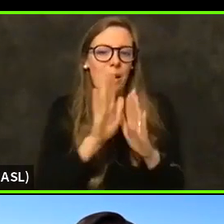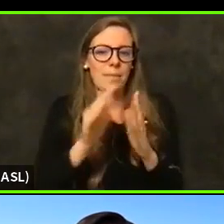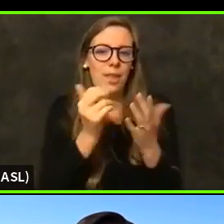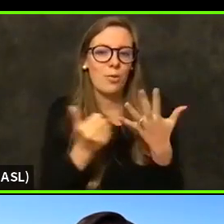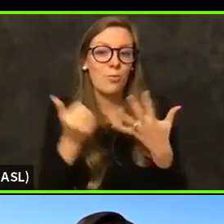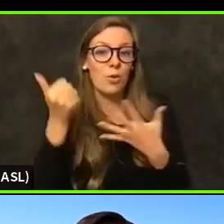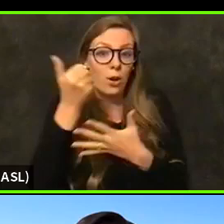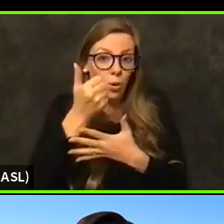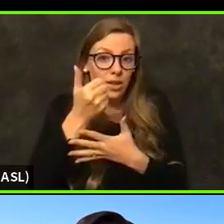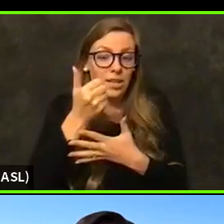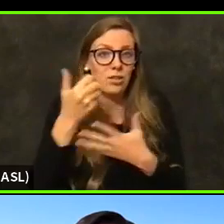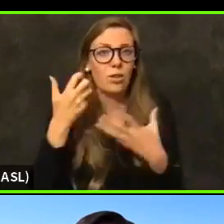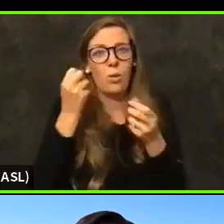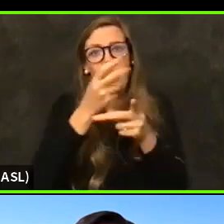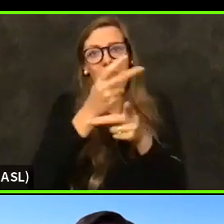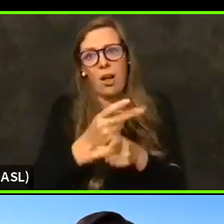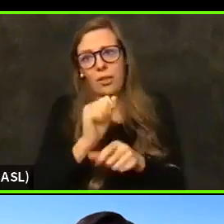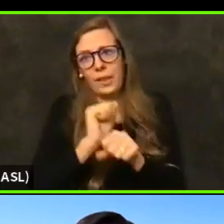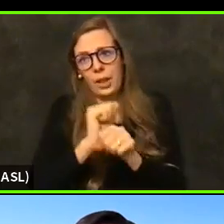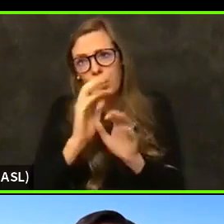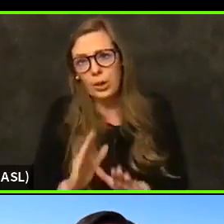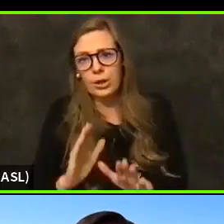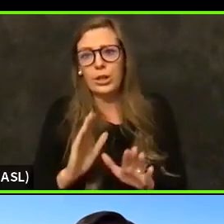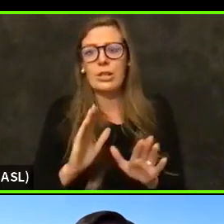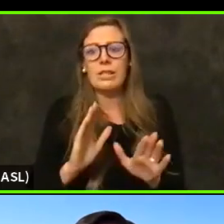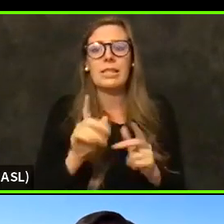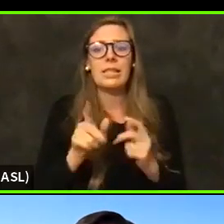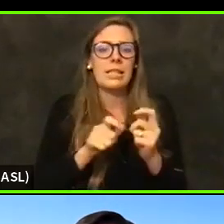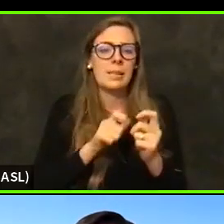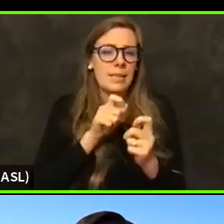health care workers, specifically, a lot of essential workers and other things.